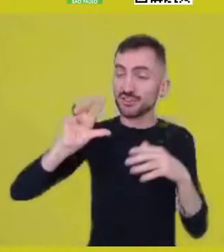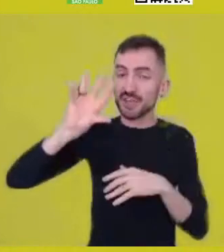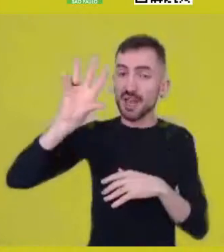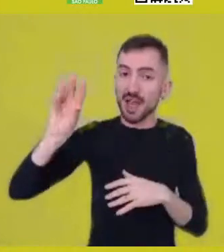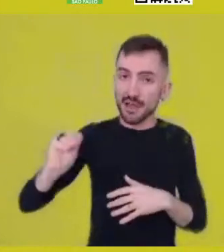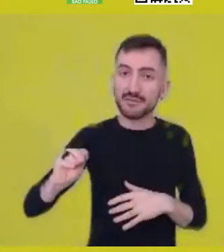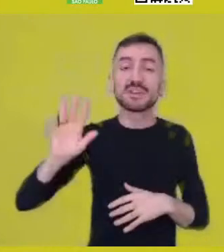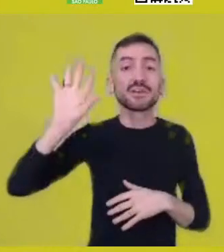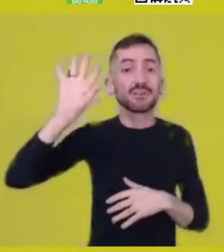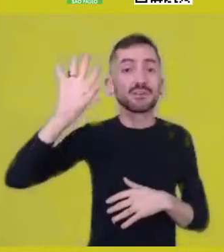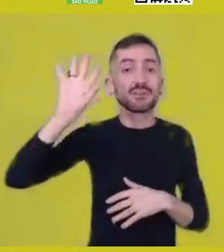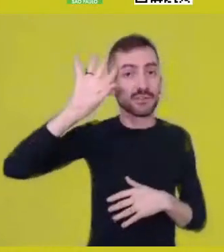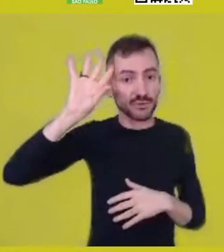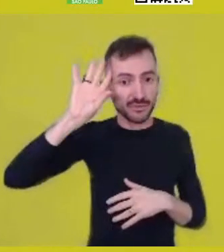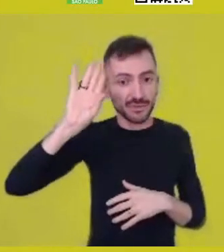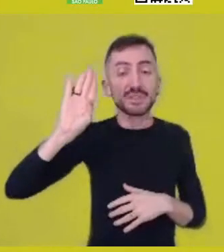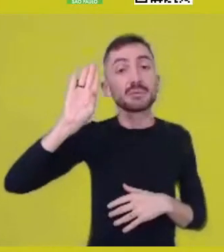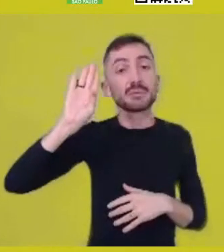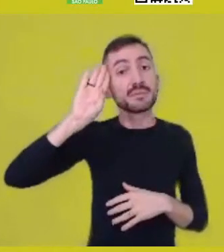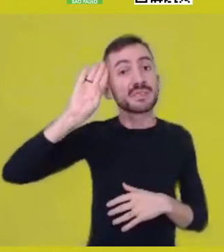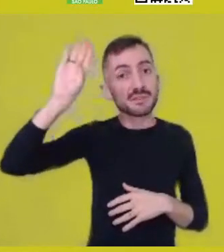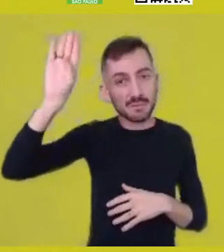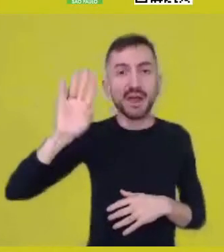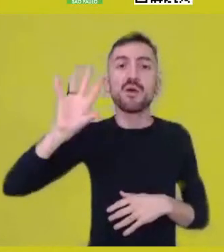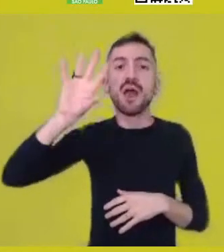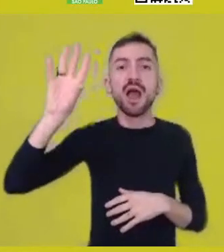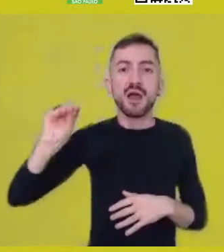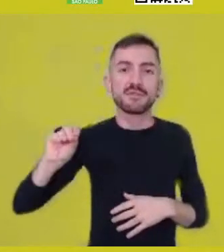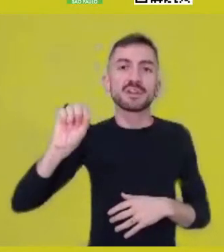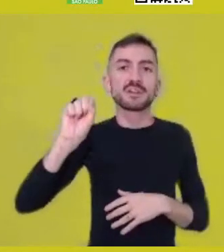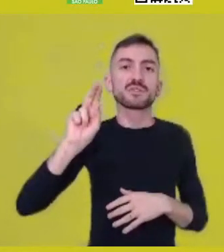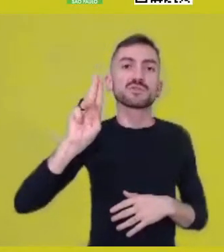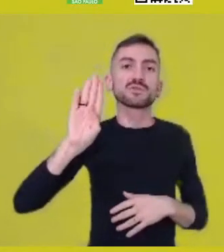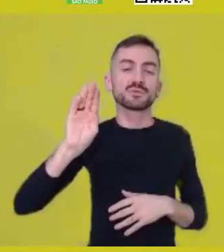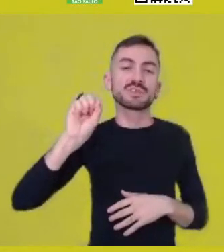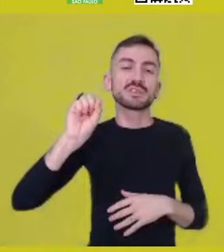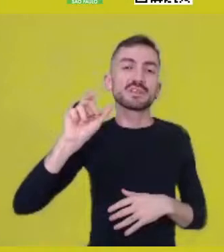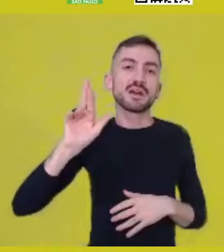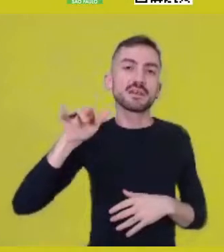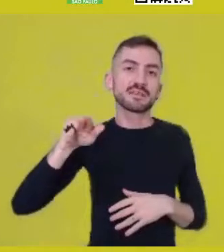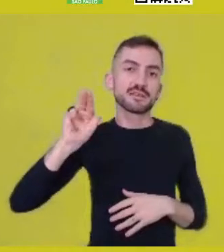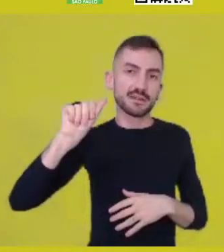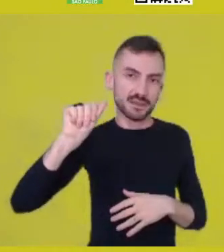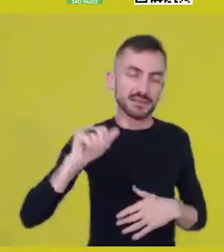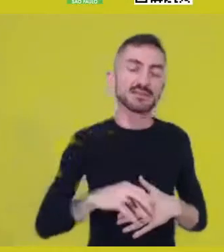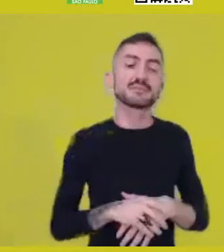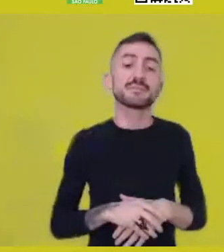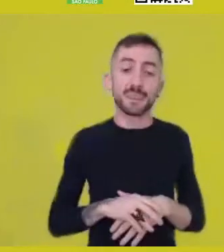notably in Sub-Saharan Africa. This was the name, “Bantu Philosophy”.